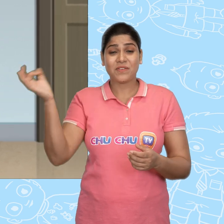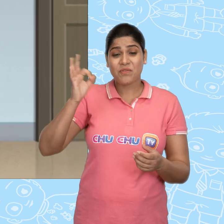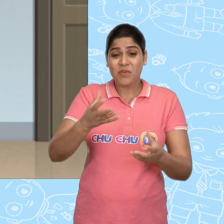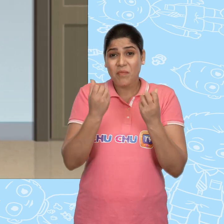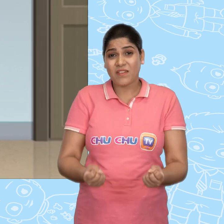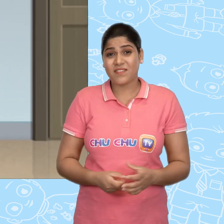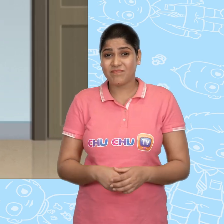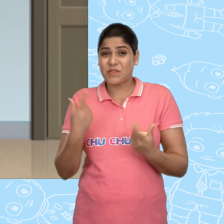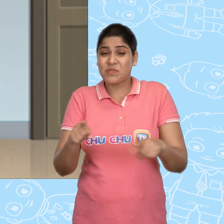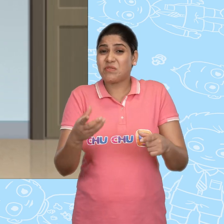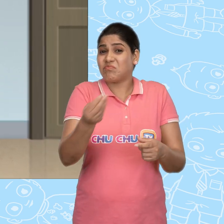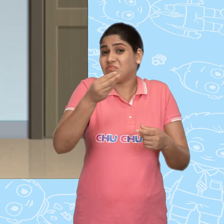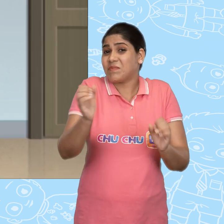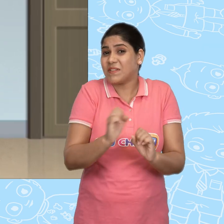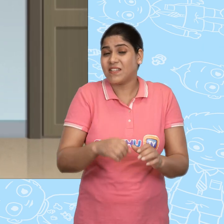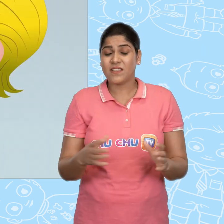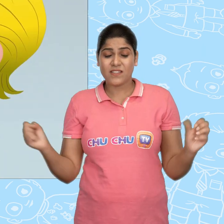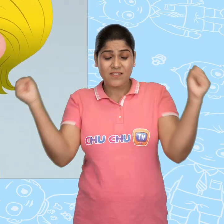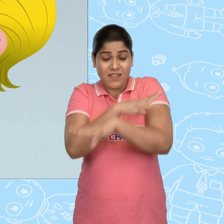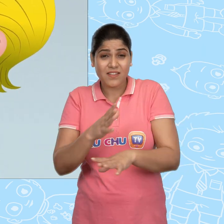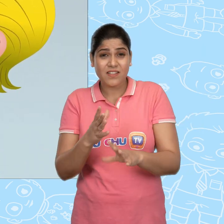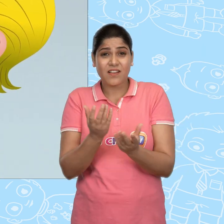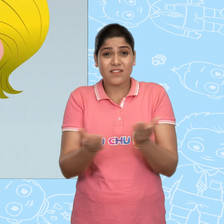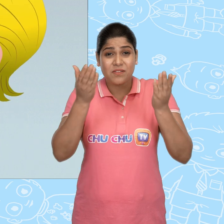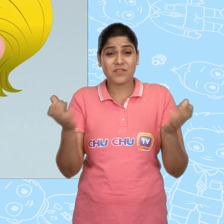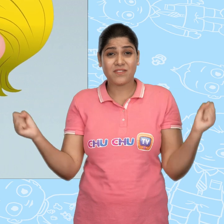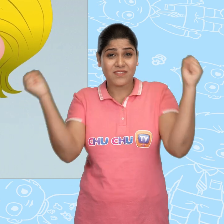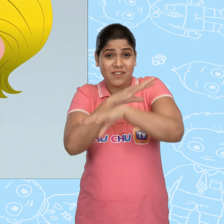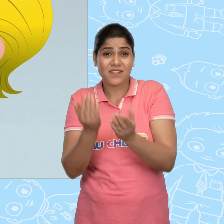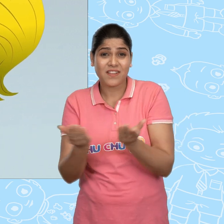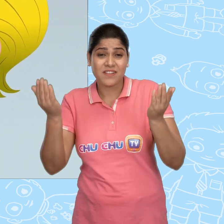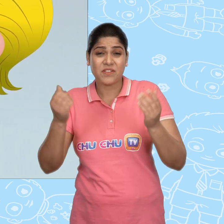for gold but the bowl never produced anything. Magical bowl, magical bowl,